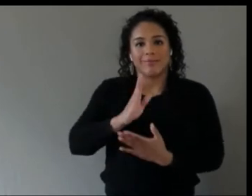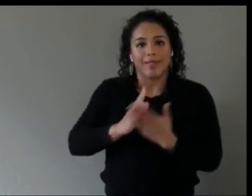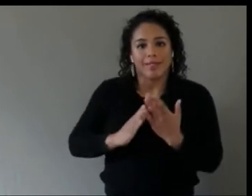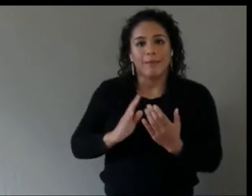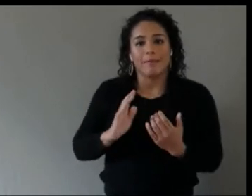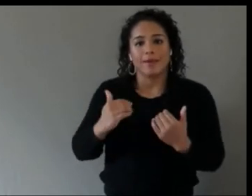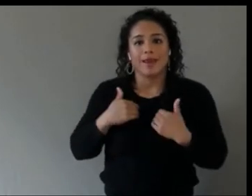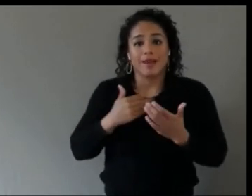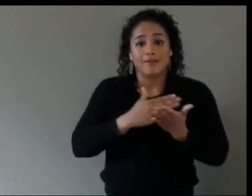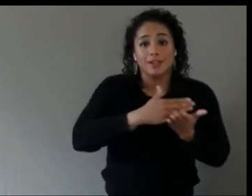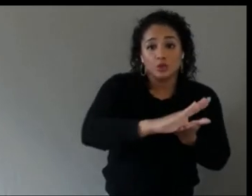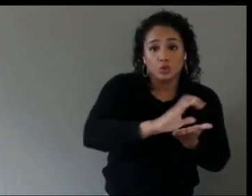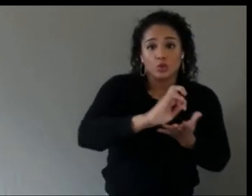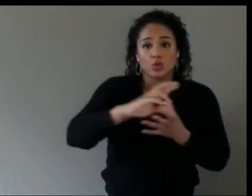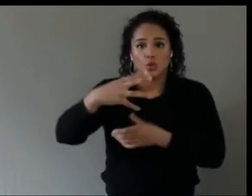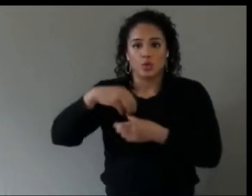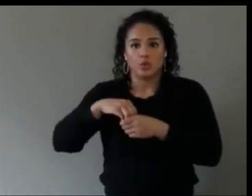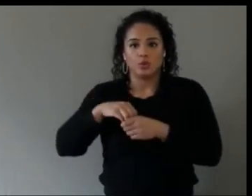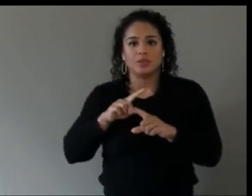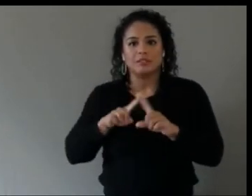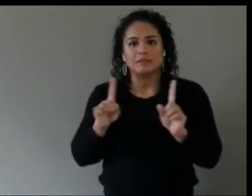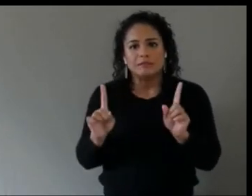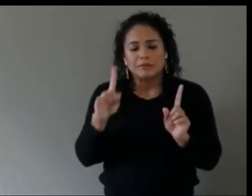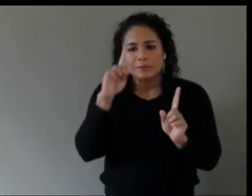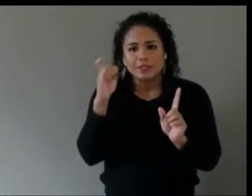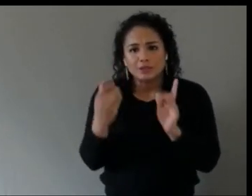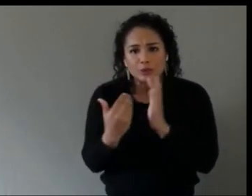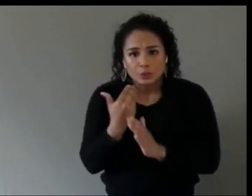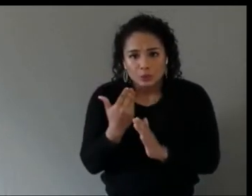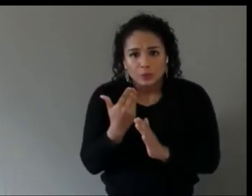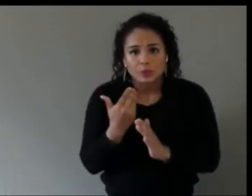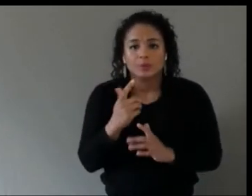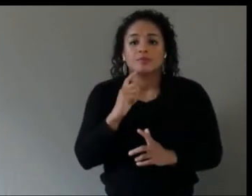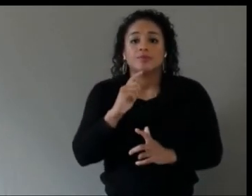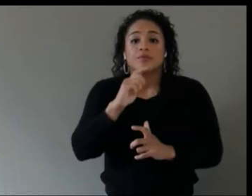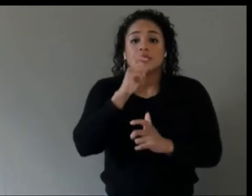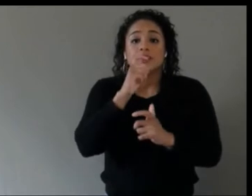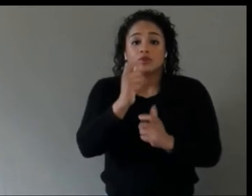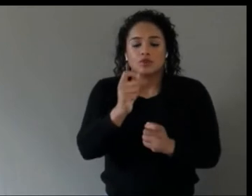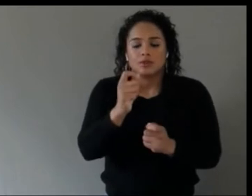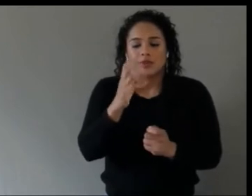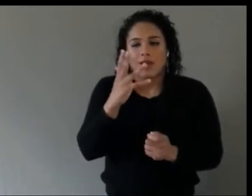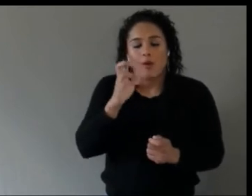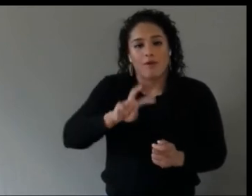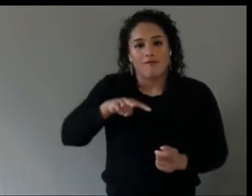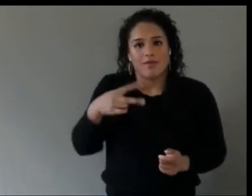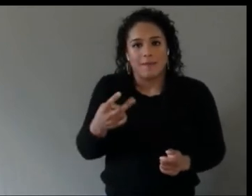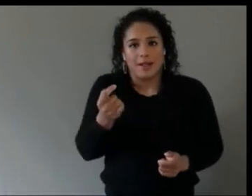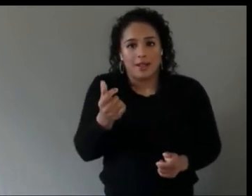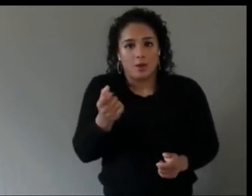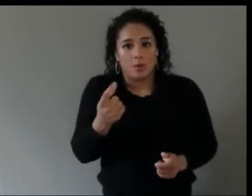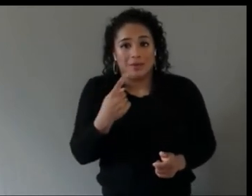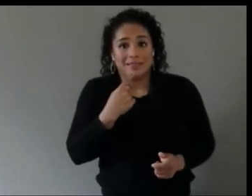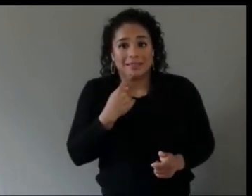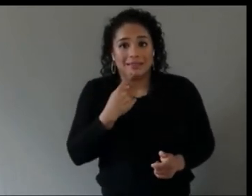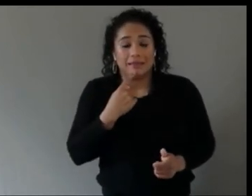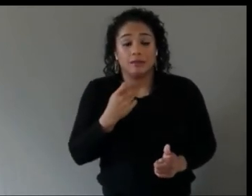it's new. Interestingly I'll speak a little bit and say there's similarity to it but it's where